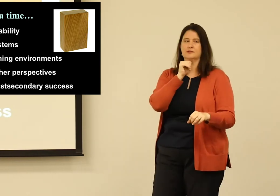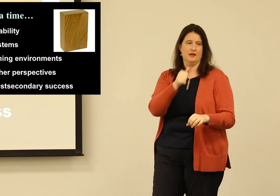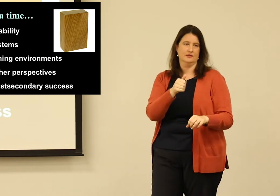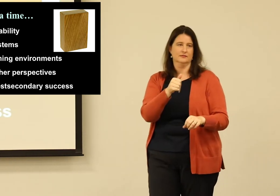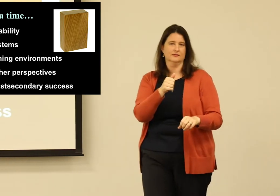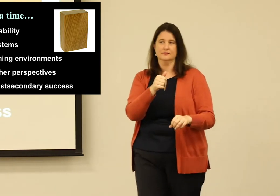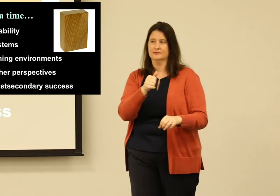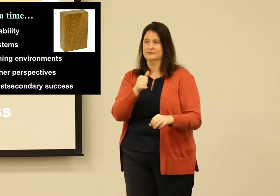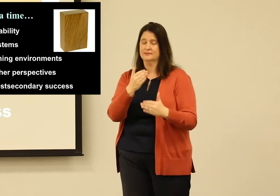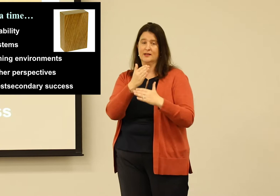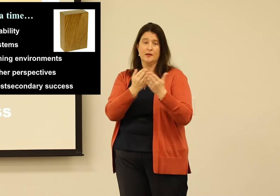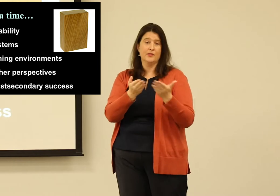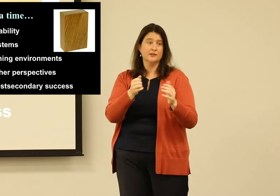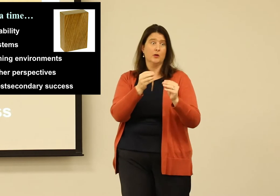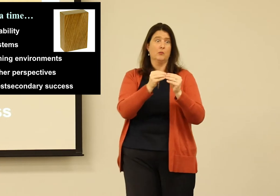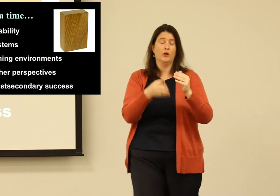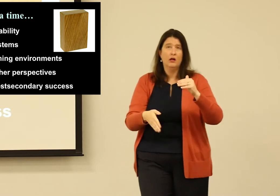for deaf individuals. We assume that, but it's not.